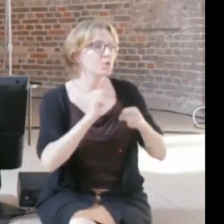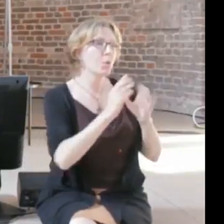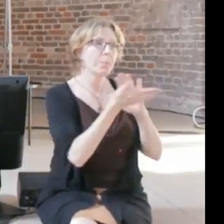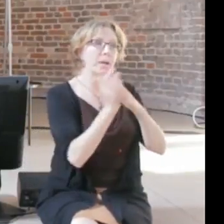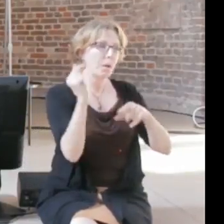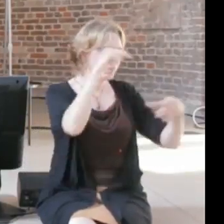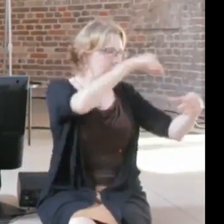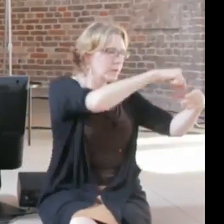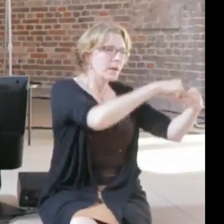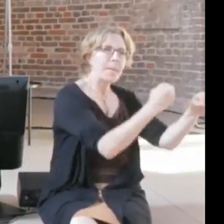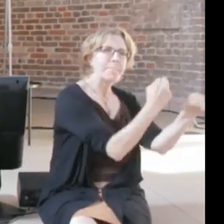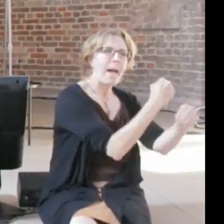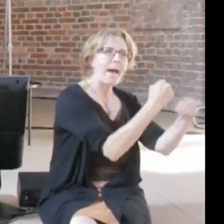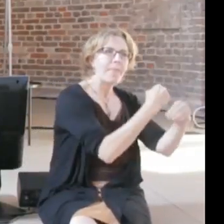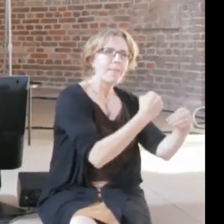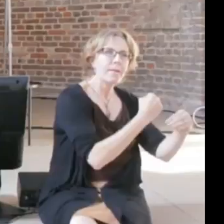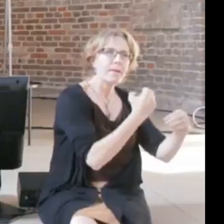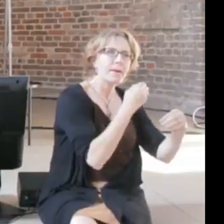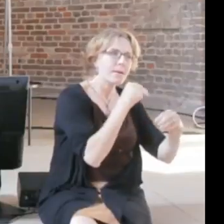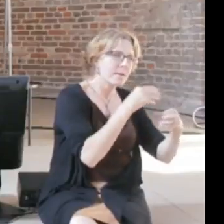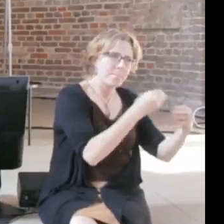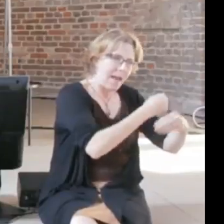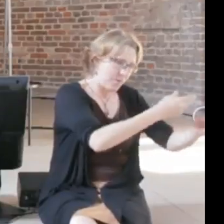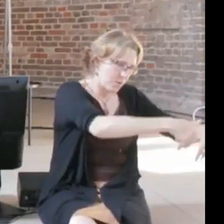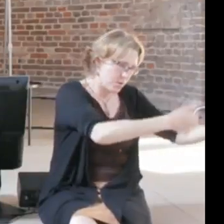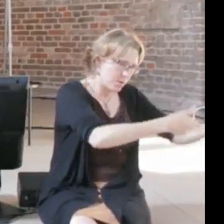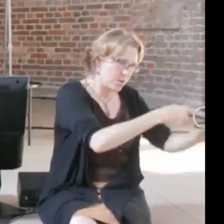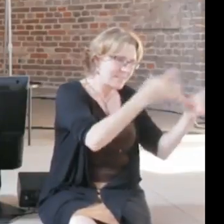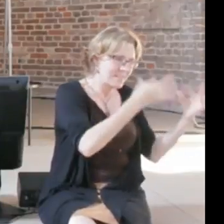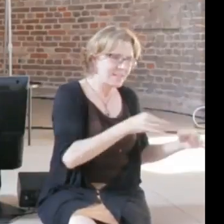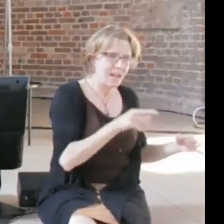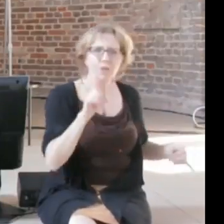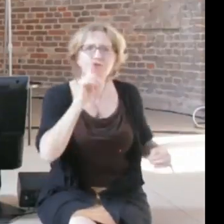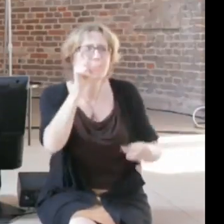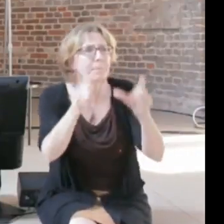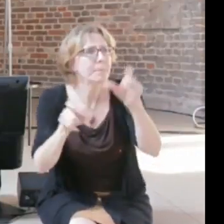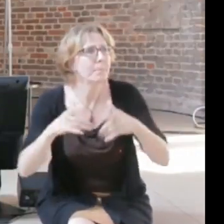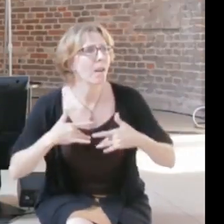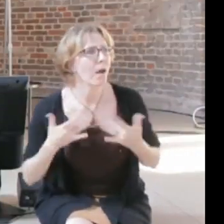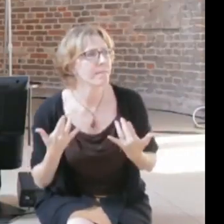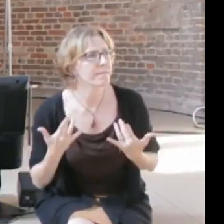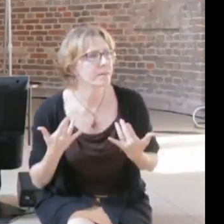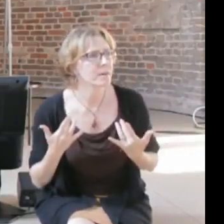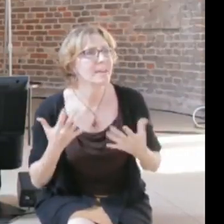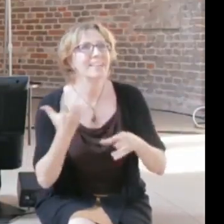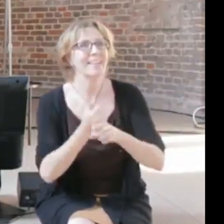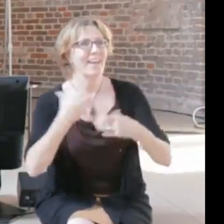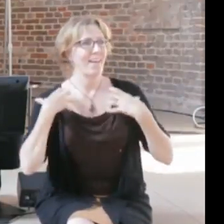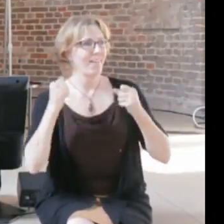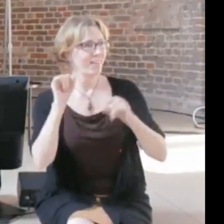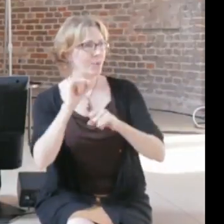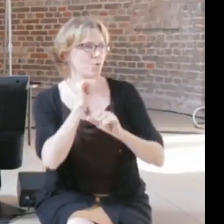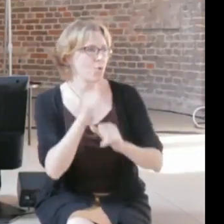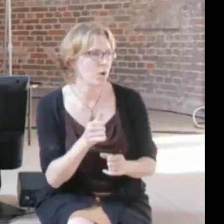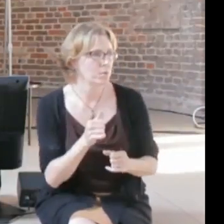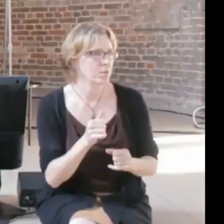and then all democratic discussion disappeared, the same thing is now trying to happen in